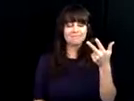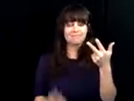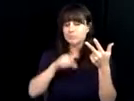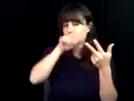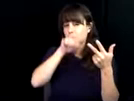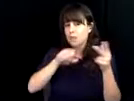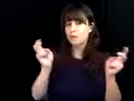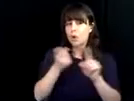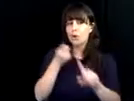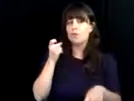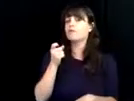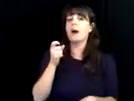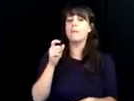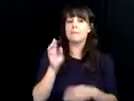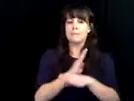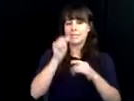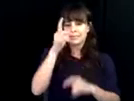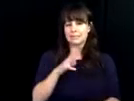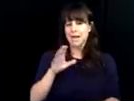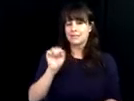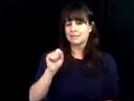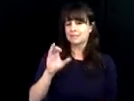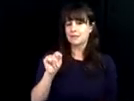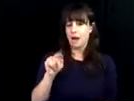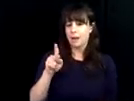technology, business relations and student programs. I